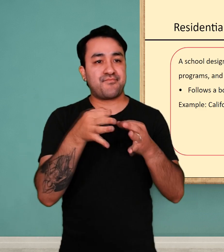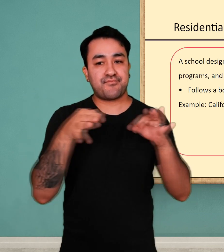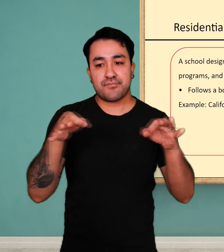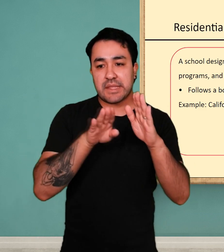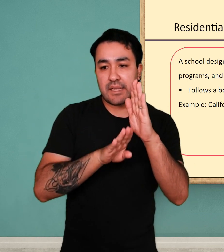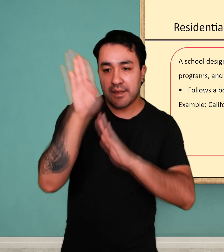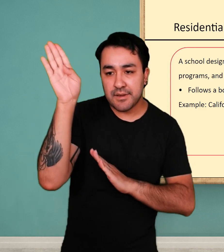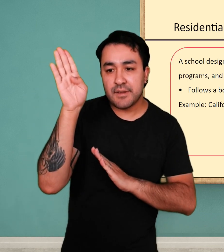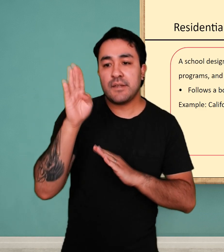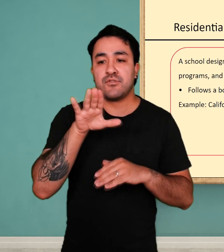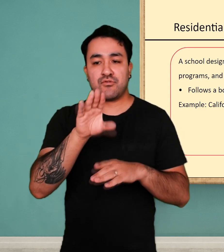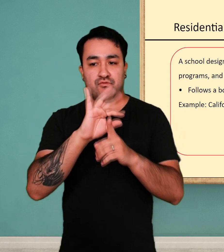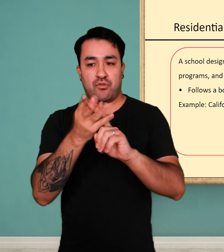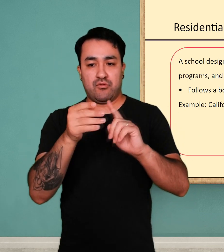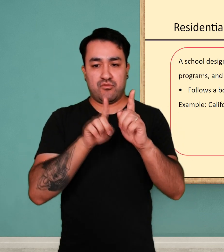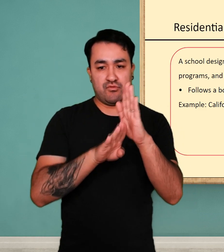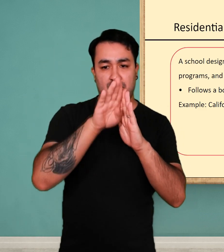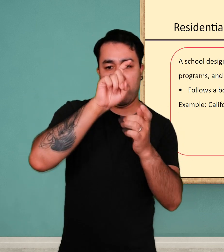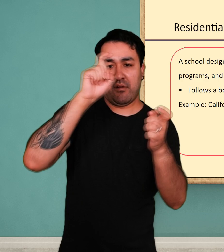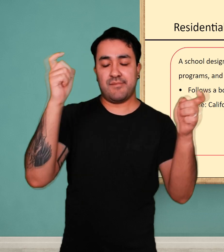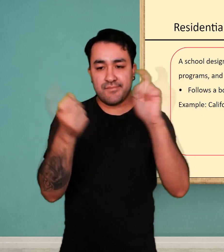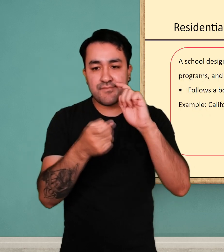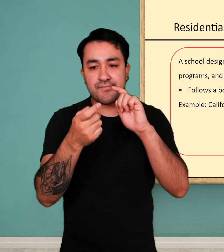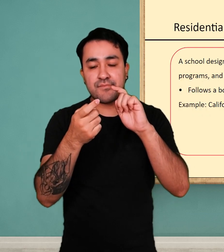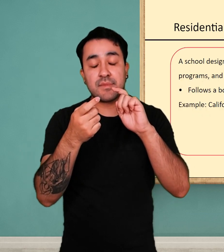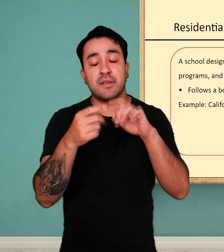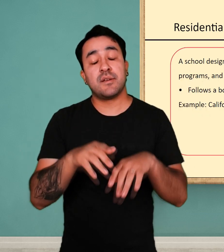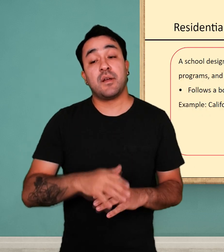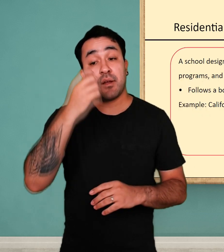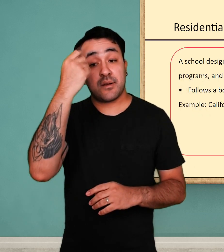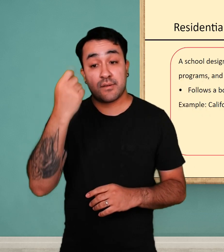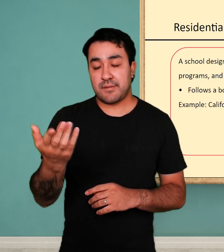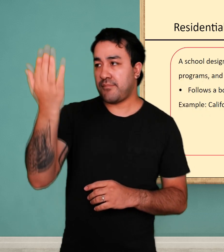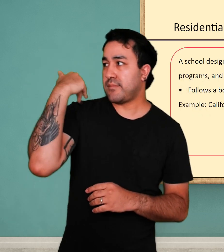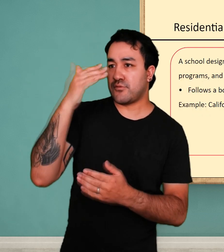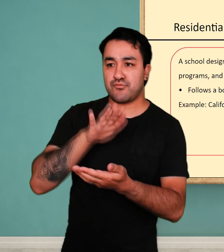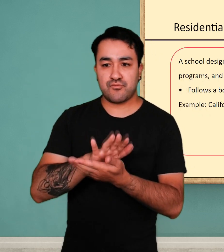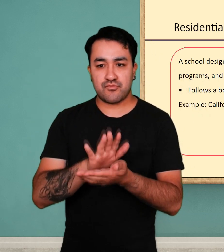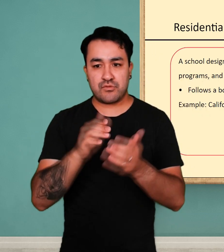Deaf people being together, learning the same language, and being able to connect with other